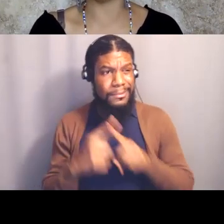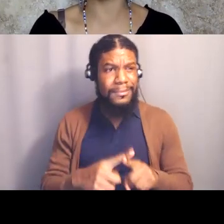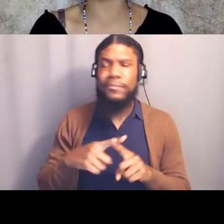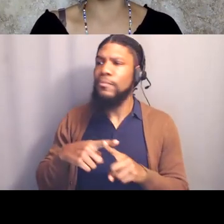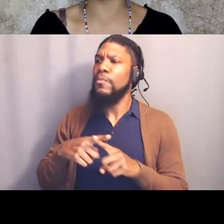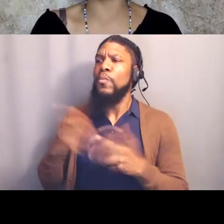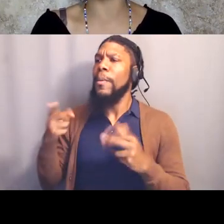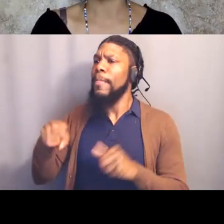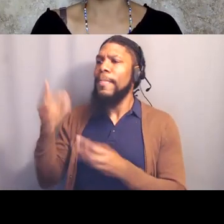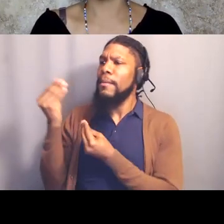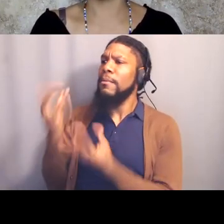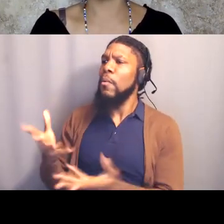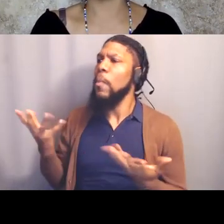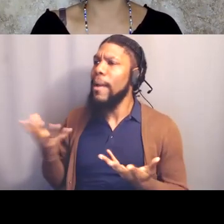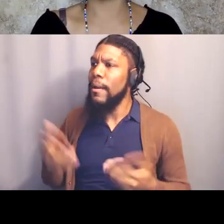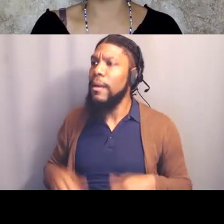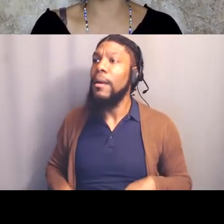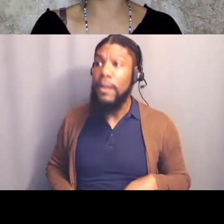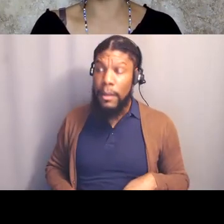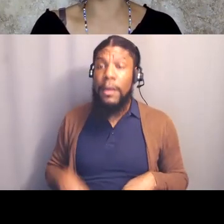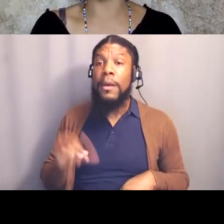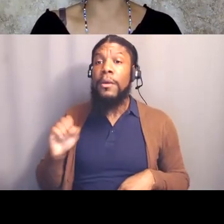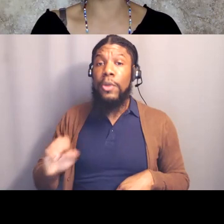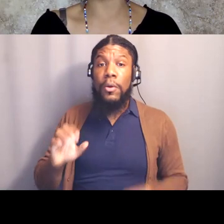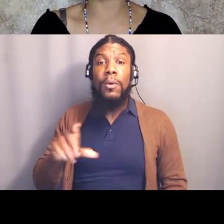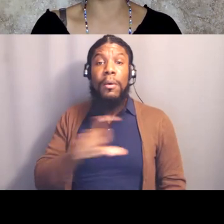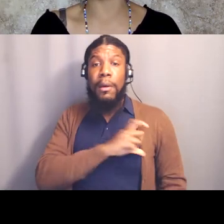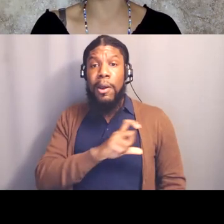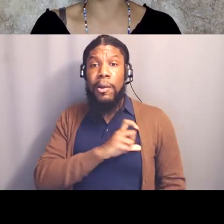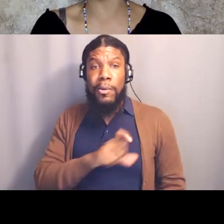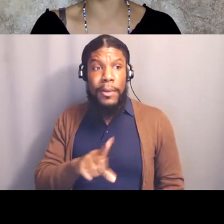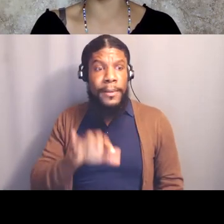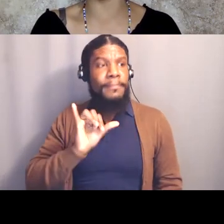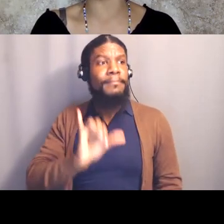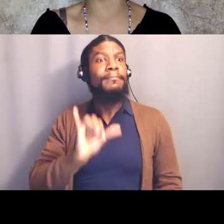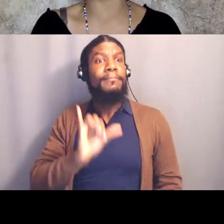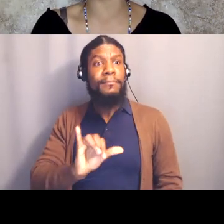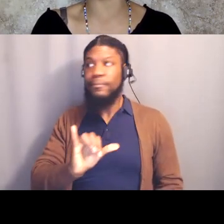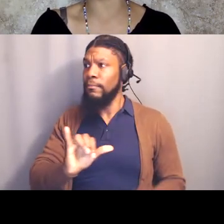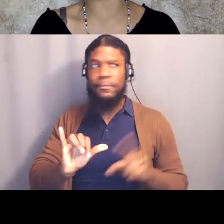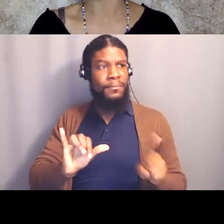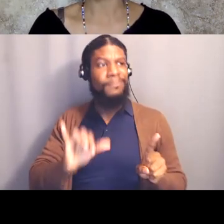he directed a rank and file officer to shoot Jamal with a rubber bullet,